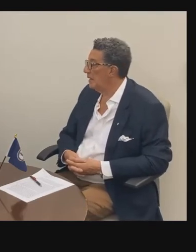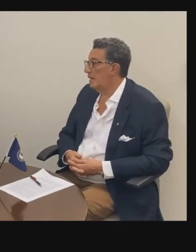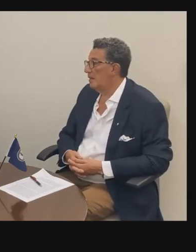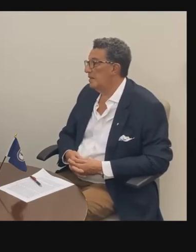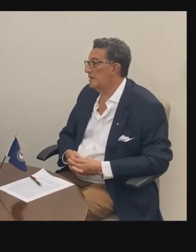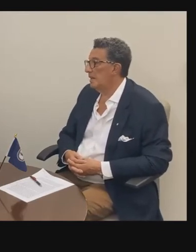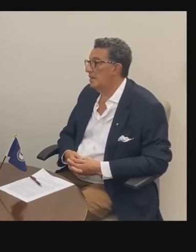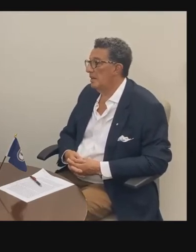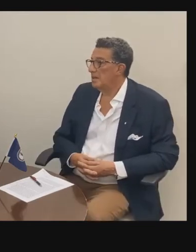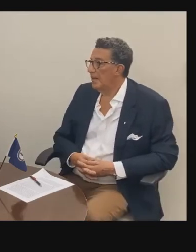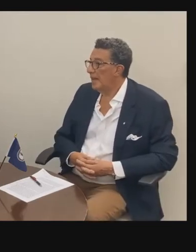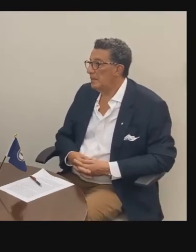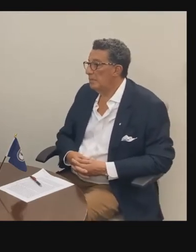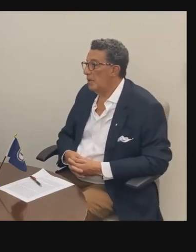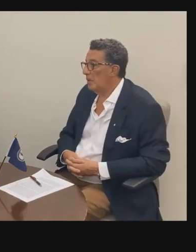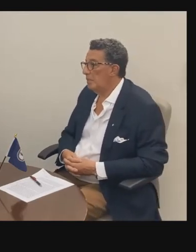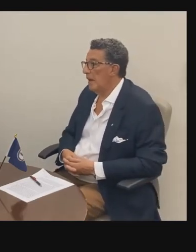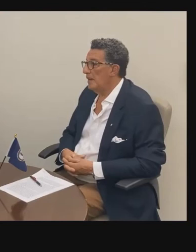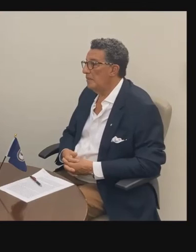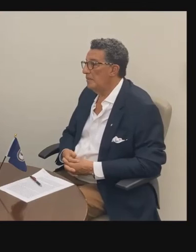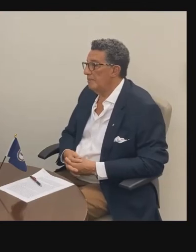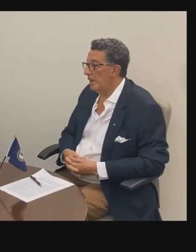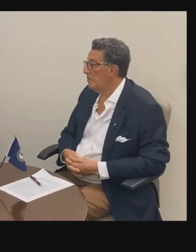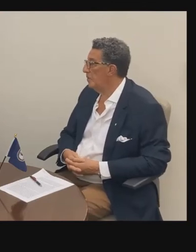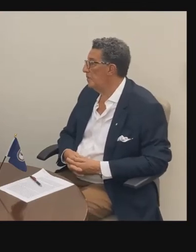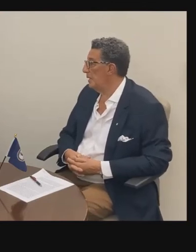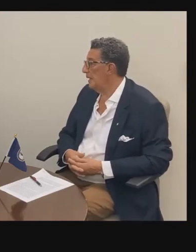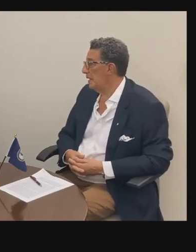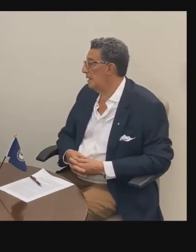grant program. We got a grant with IBM to do